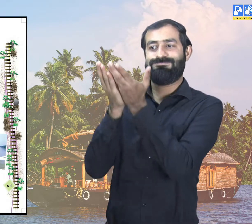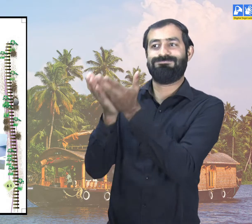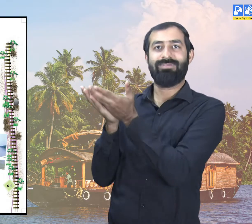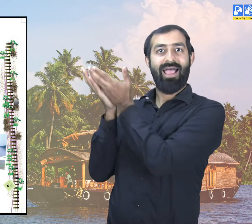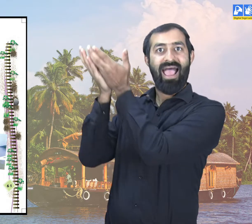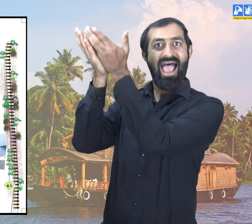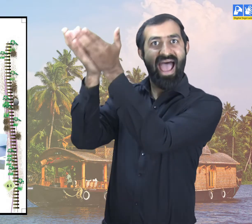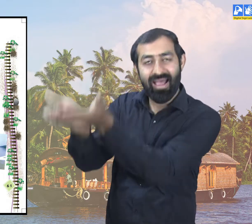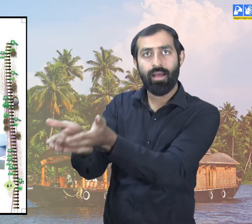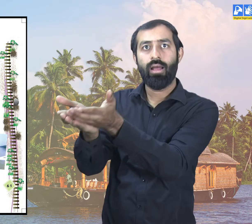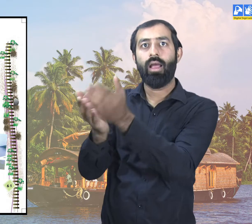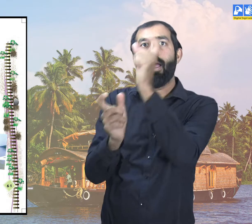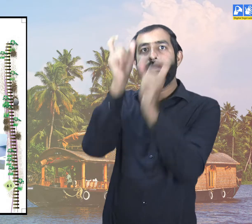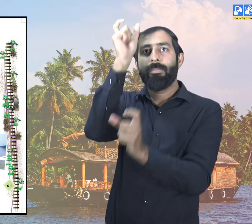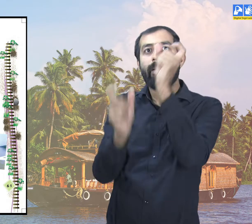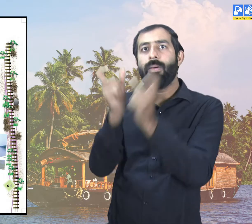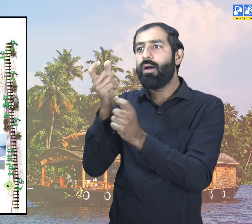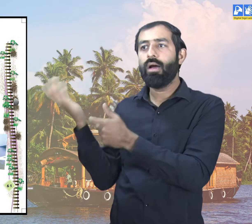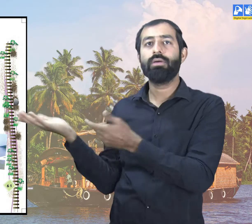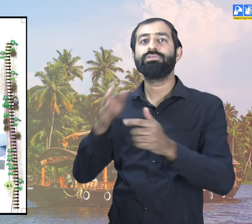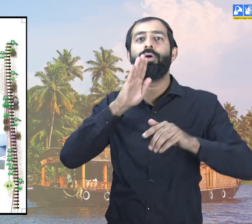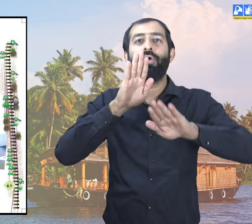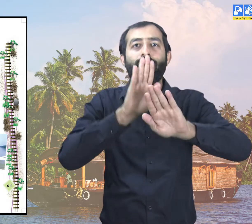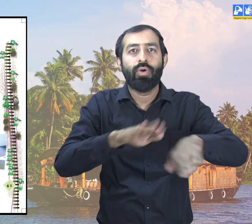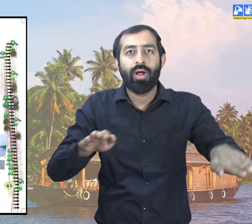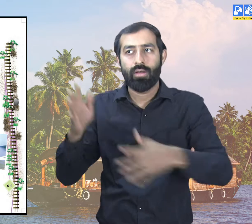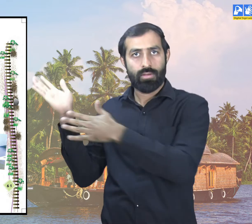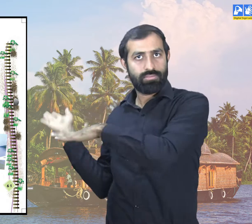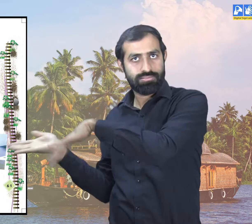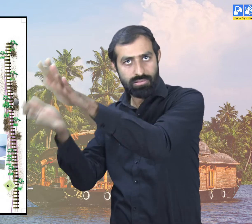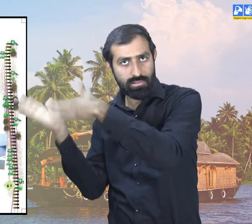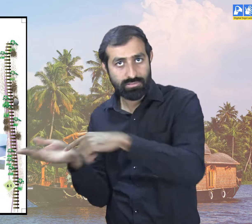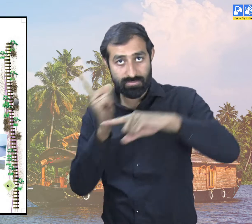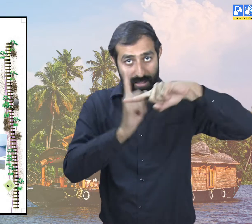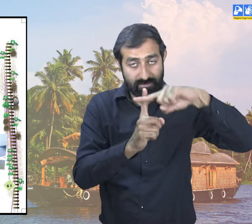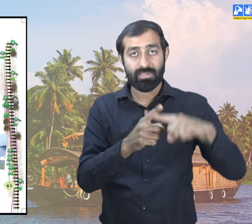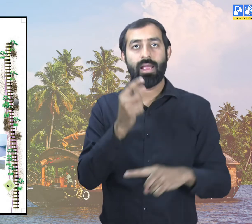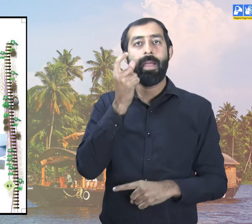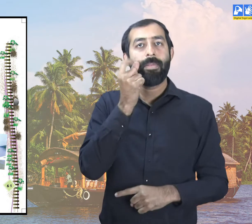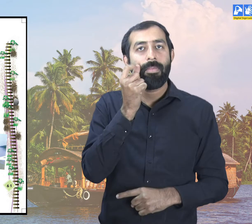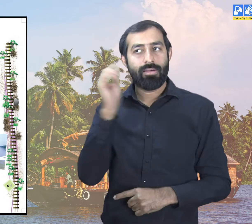Immediately a big crowd of people started getting off.